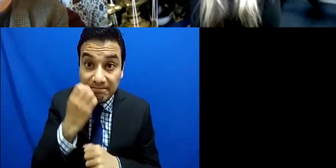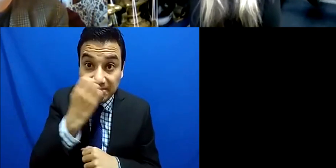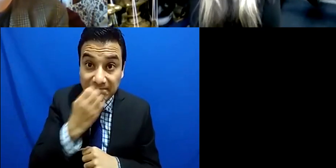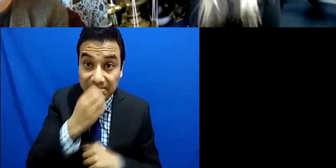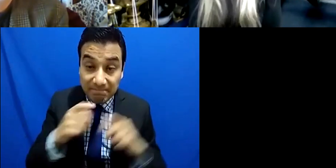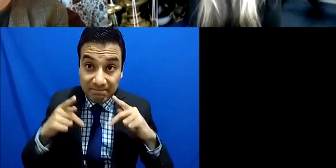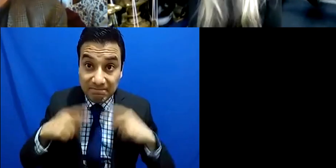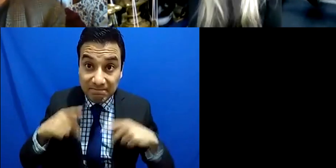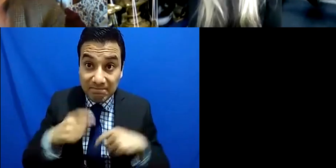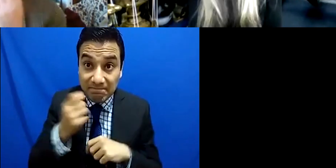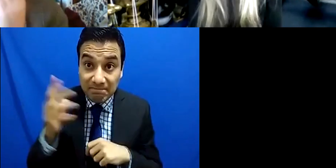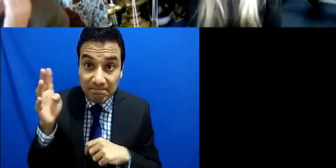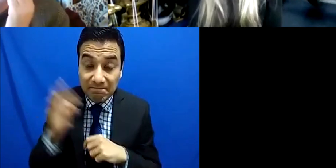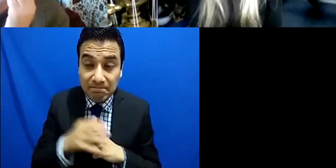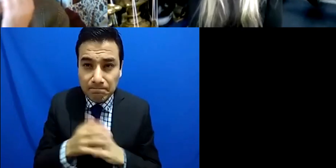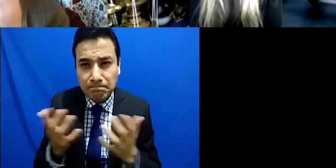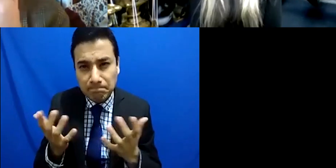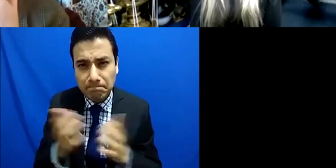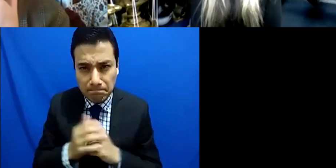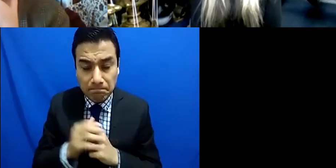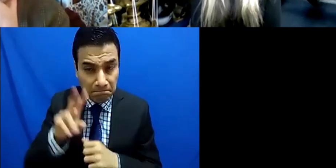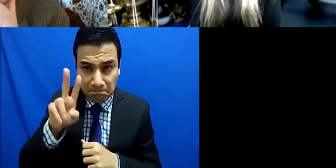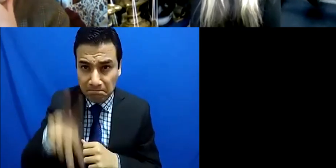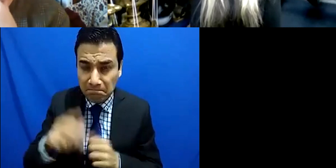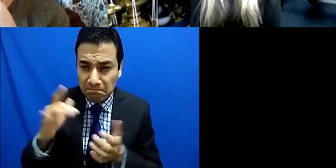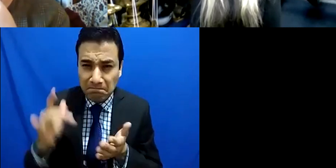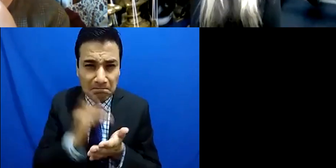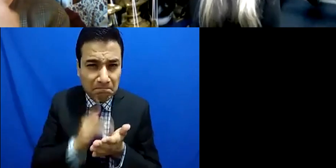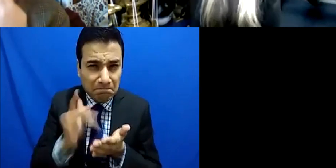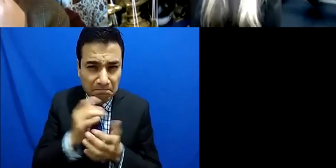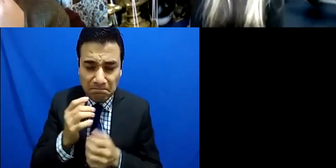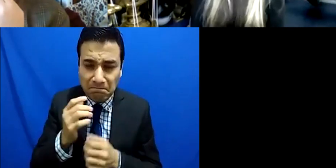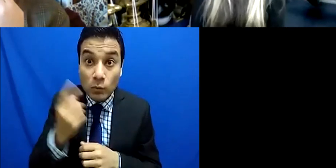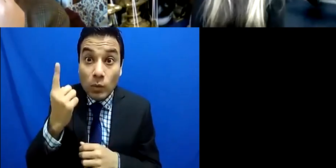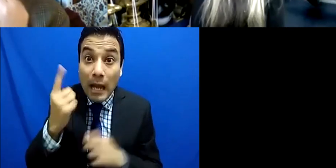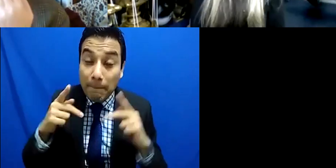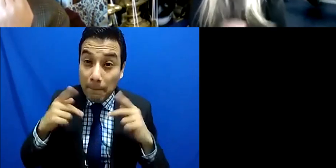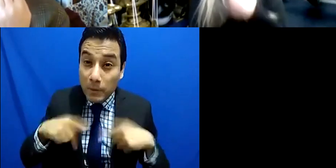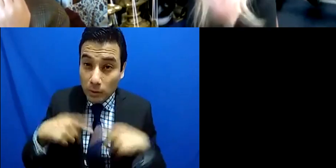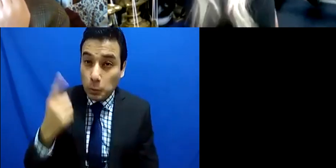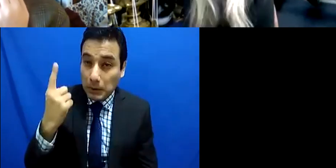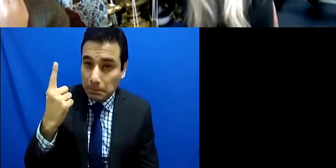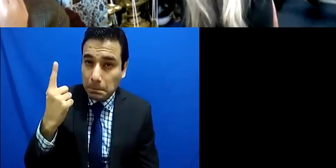I think there was really only one person who was not at all supportive as regards to solo percussion